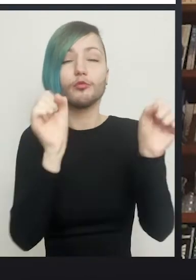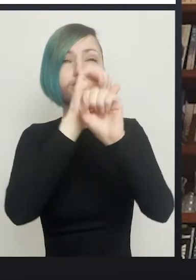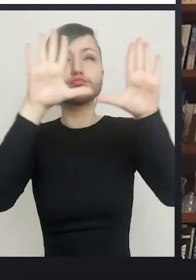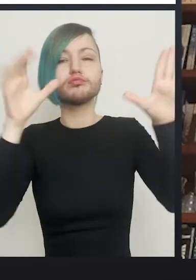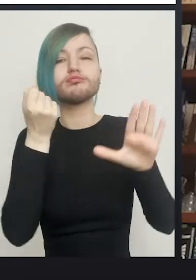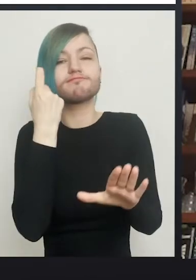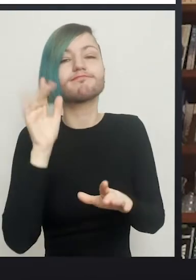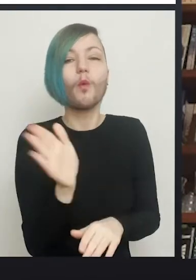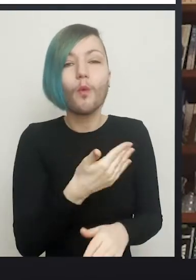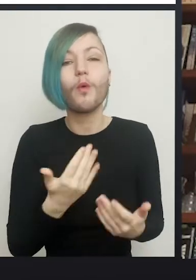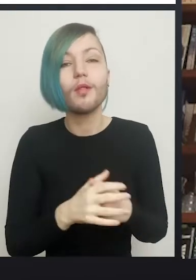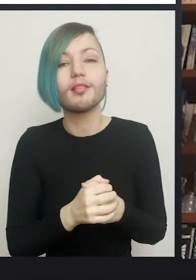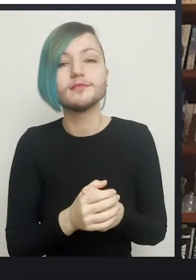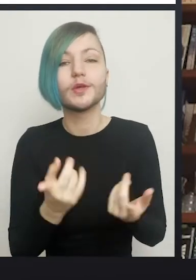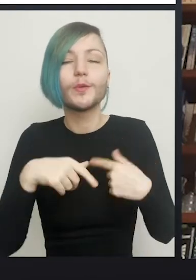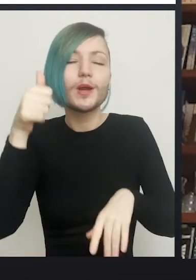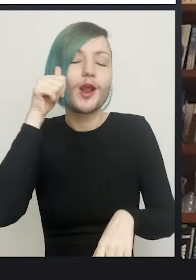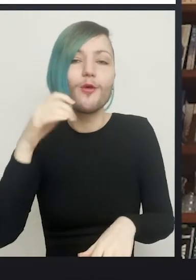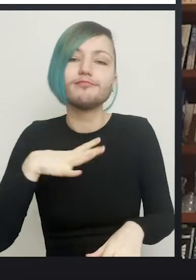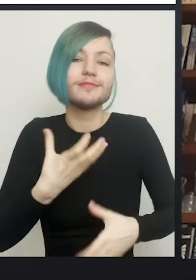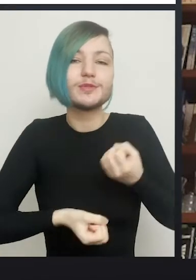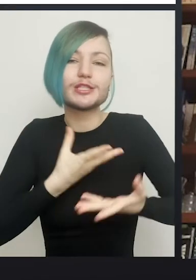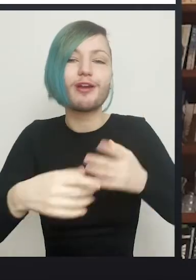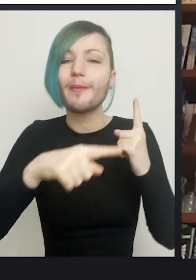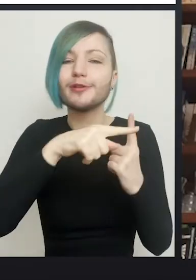We already know, and we don't even need to describe the positives to having this